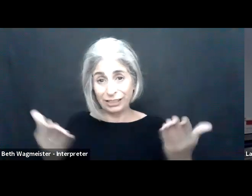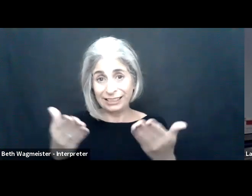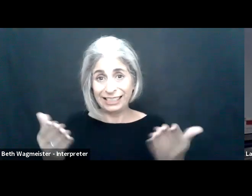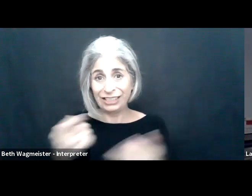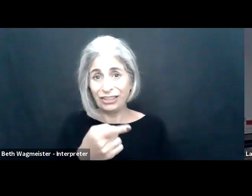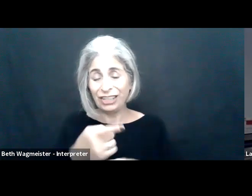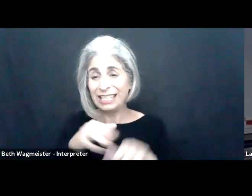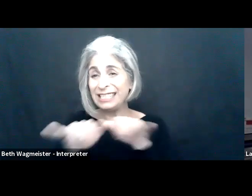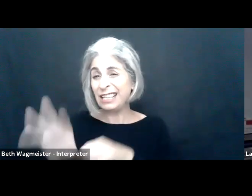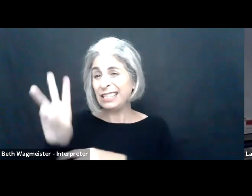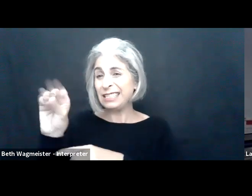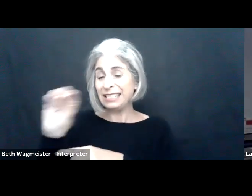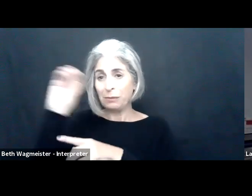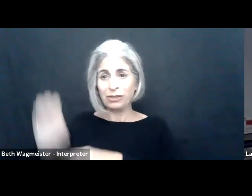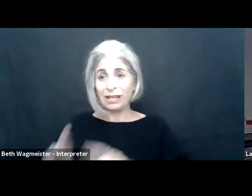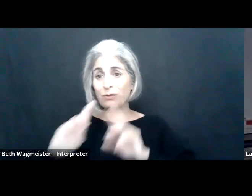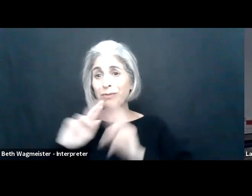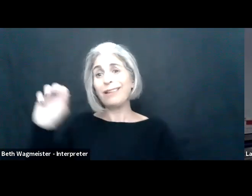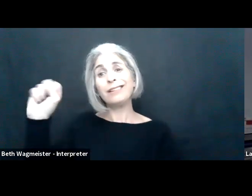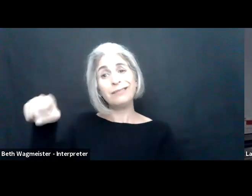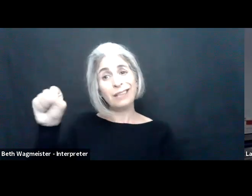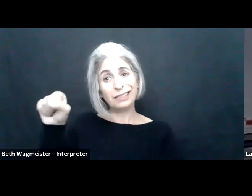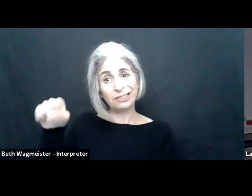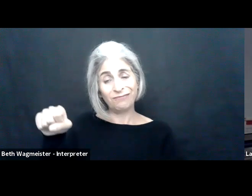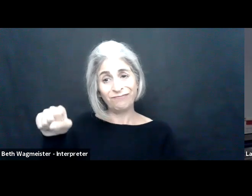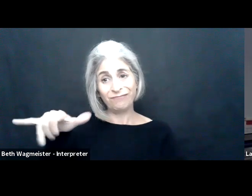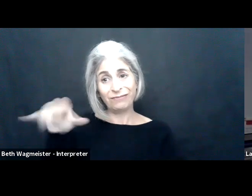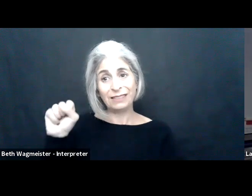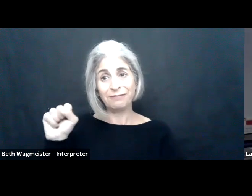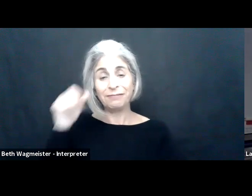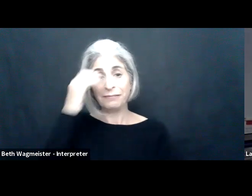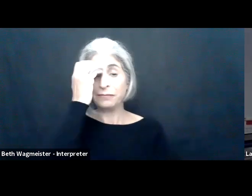outpace the the overall employee average here.